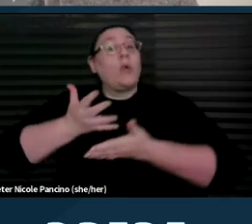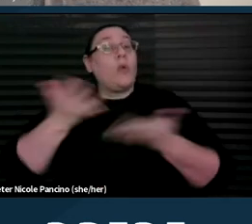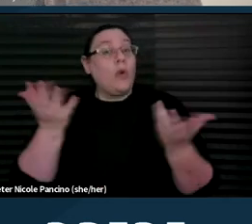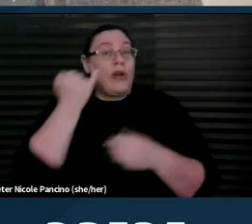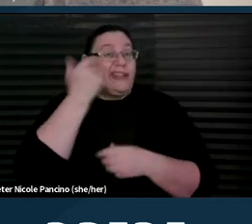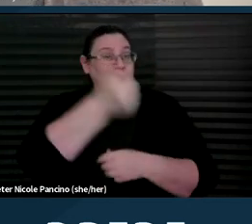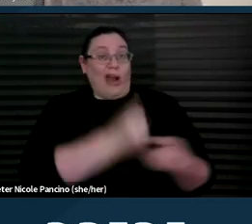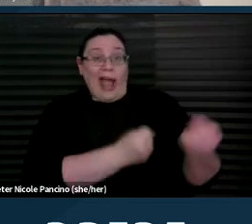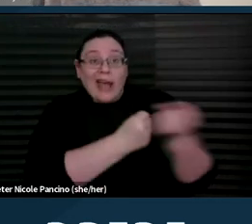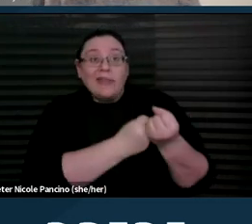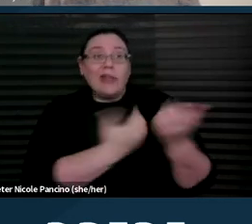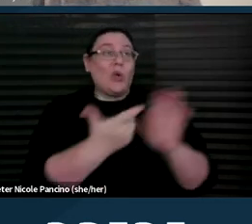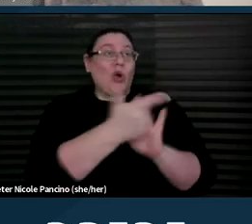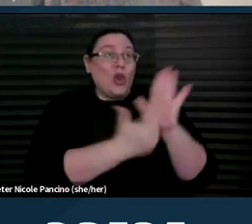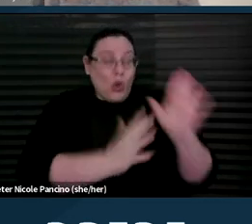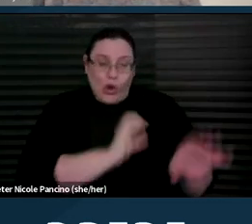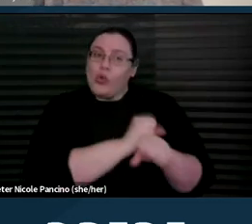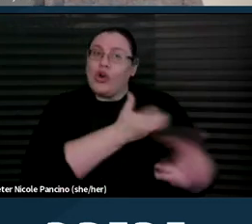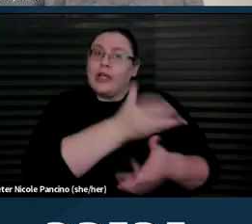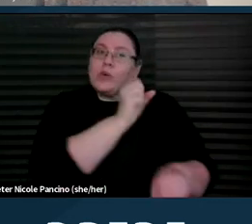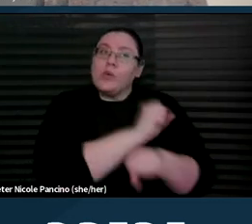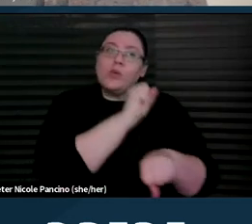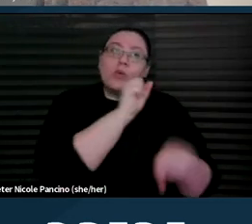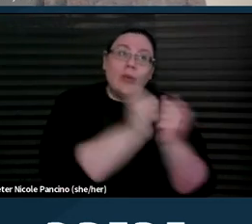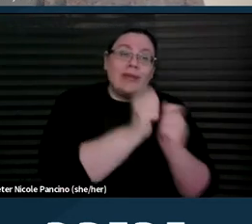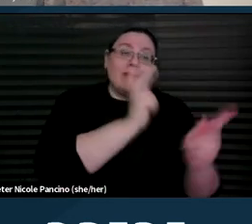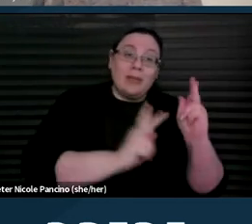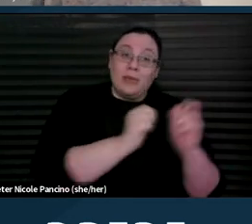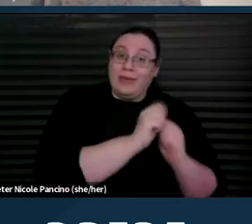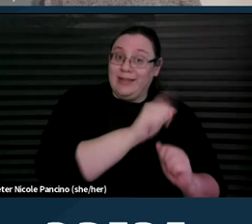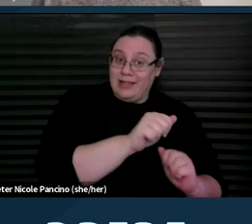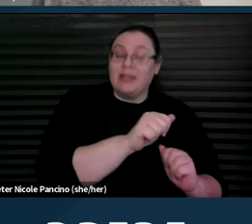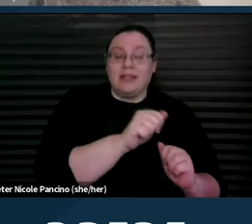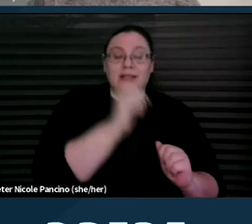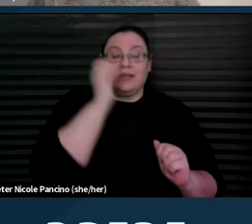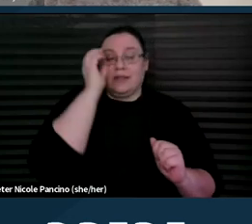or lawyer who works with people with disabilities, you can inform them of their rights